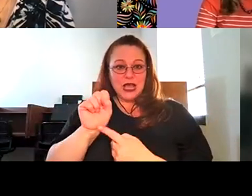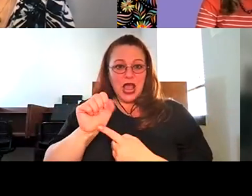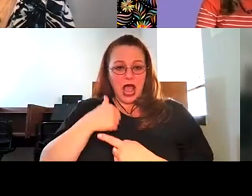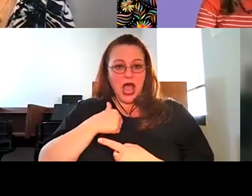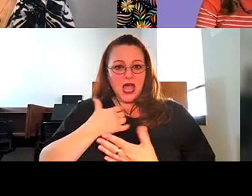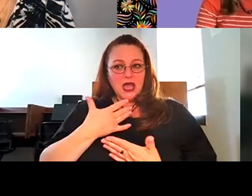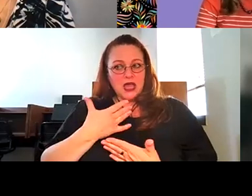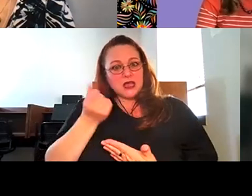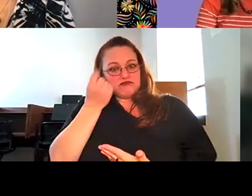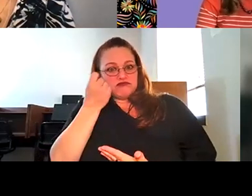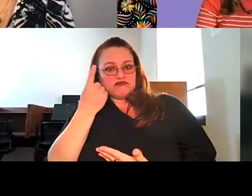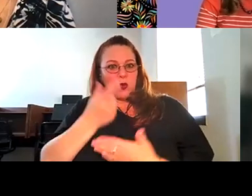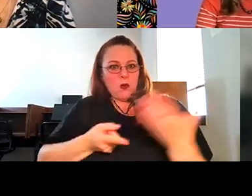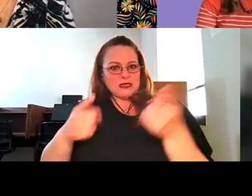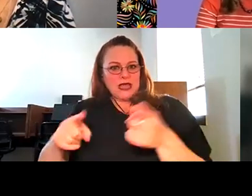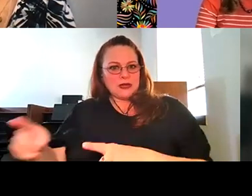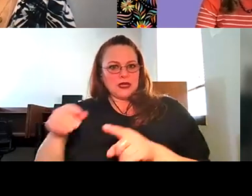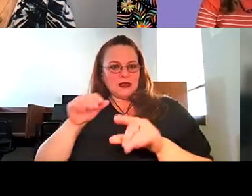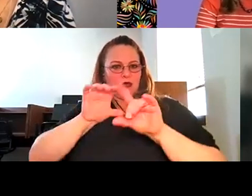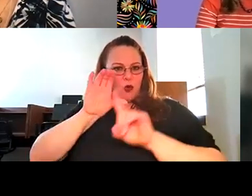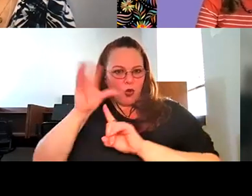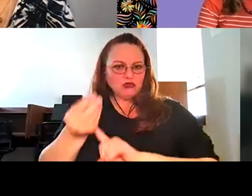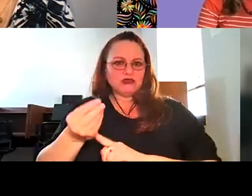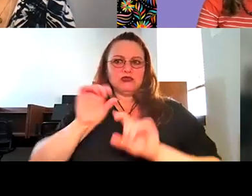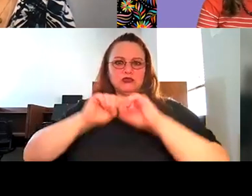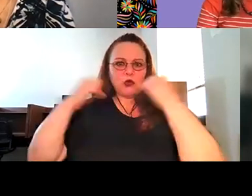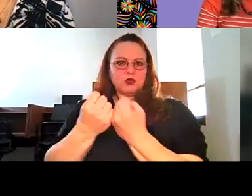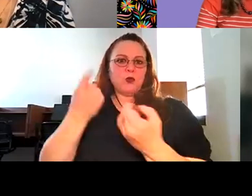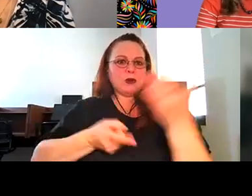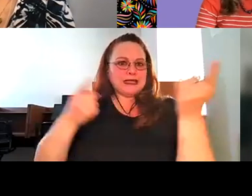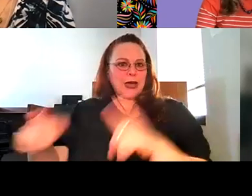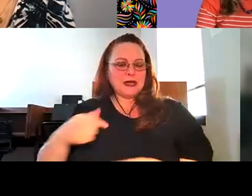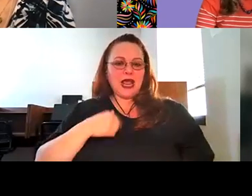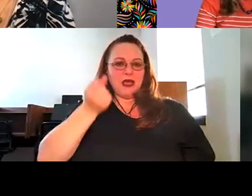and and where that came from Heather McCarty: alright. Great. Thank you for reading into that.